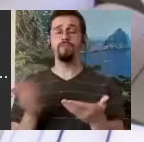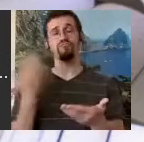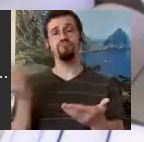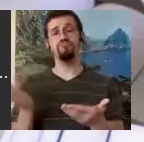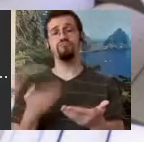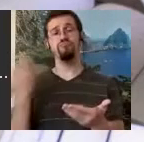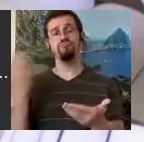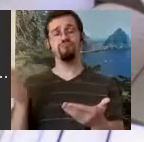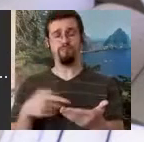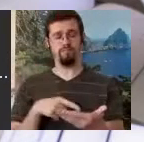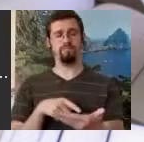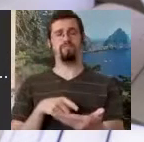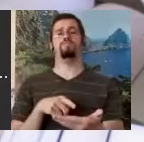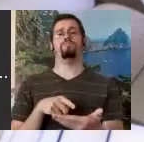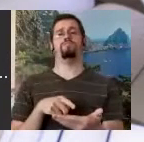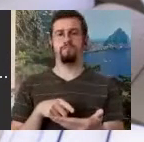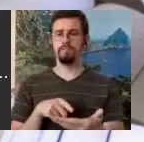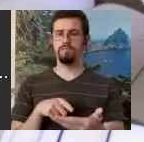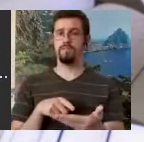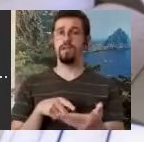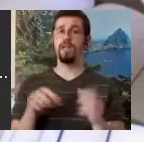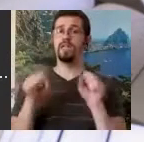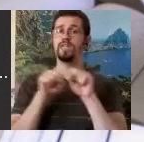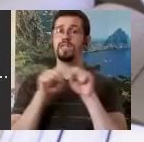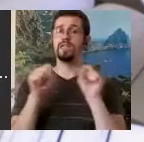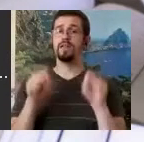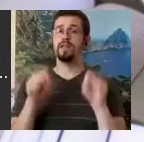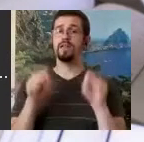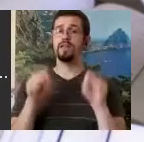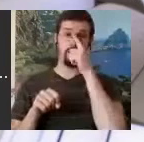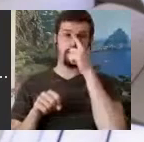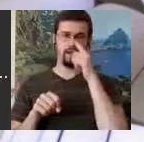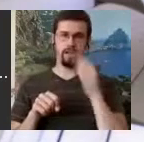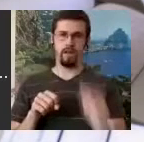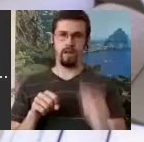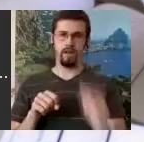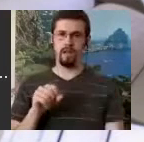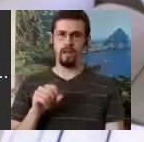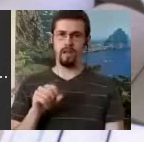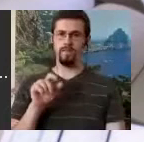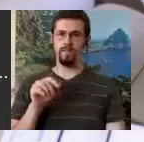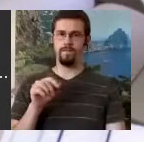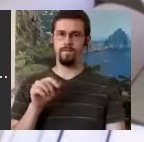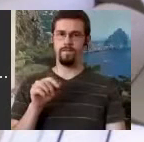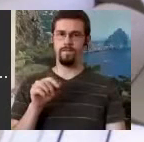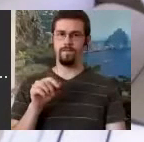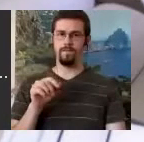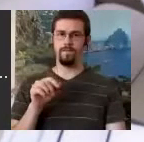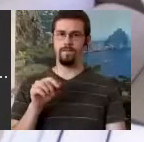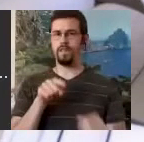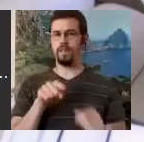was a system called Friedrich Albert Zorn's stick figure dance notation